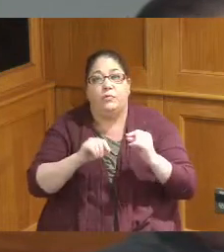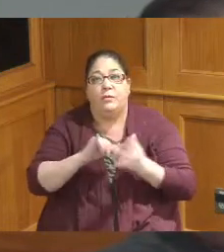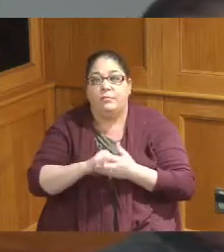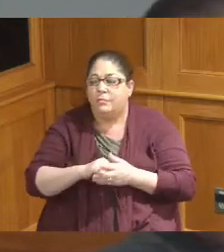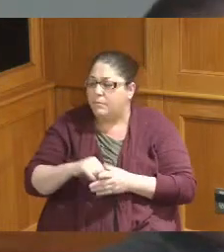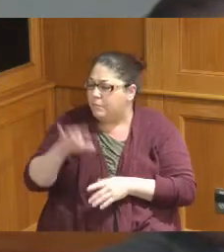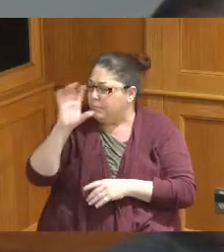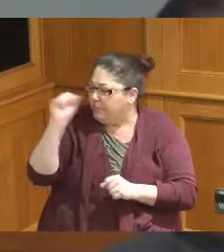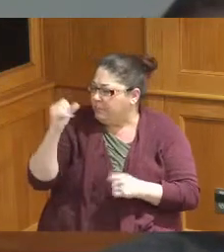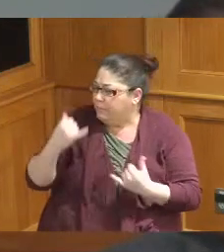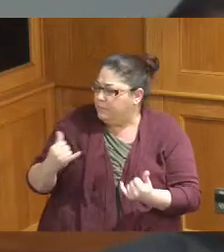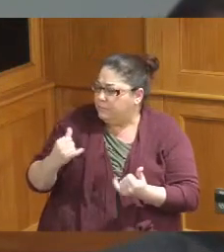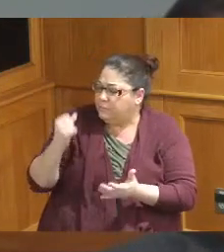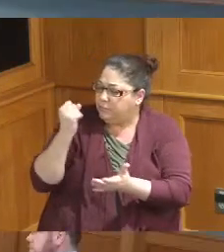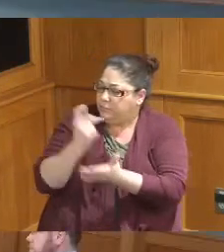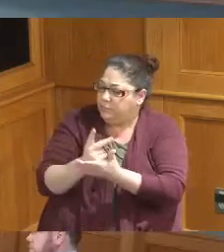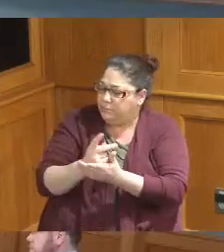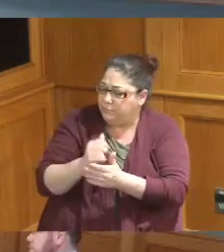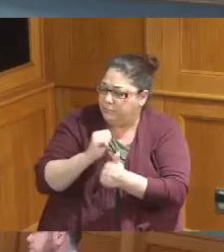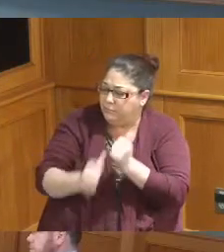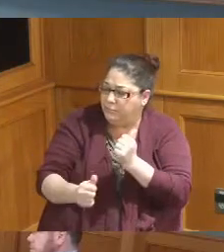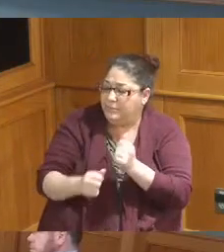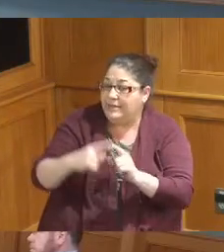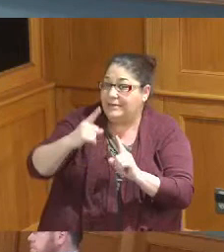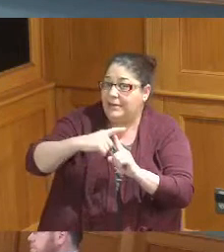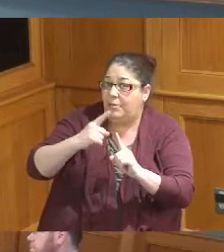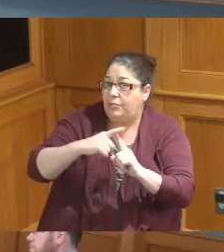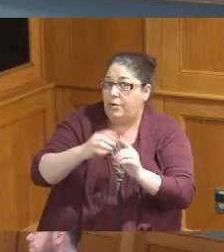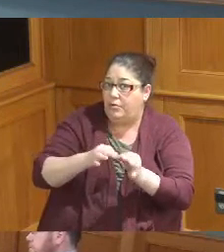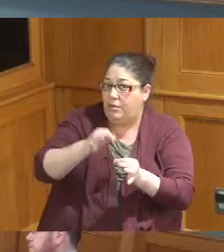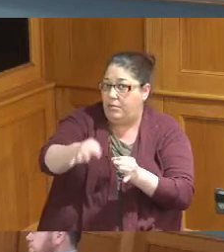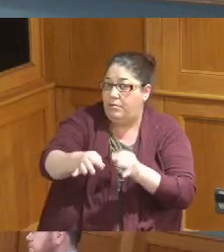we're passing today will be another temporary thing because you're saying it would have to